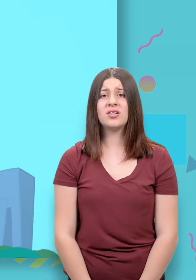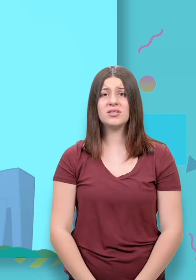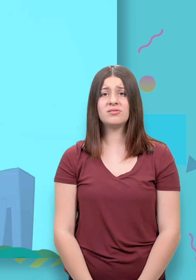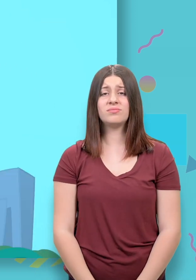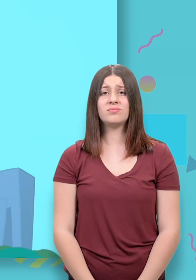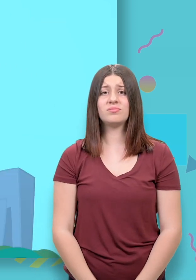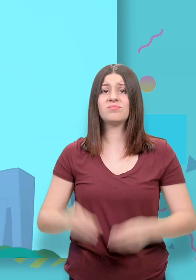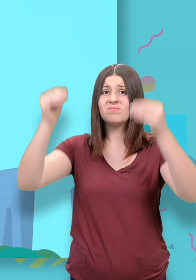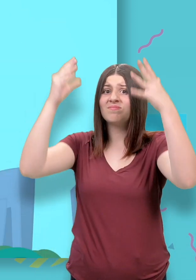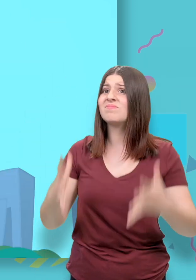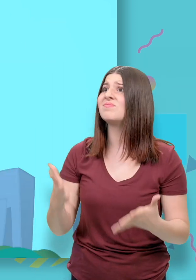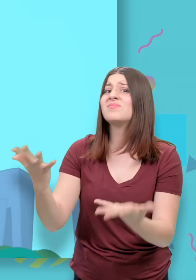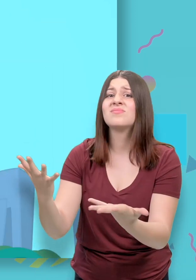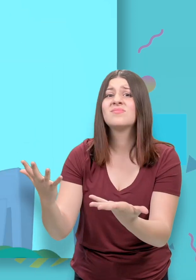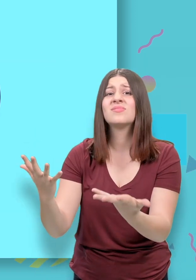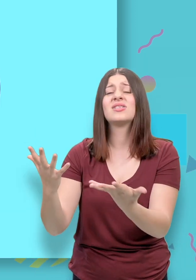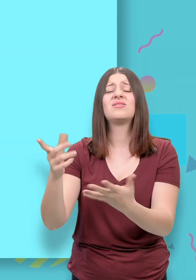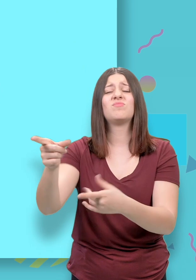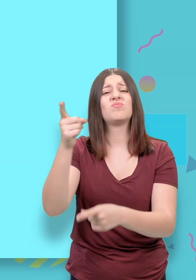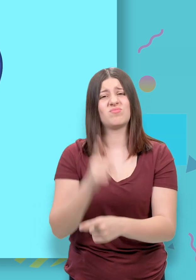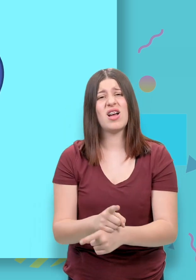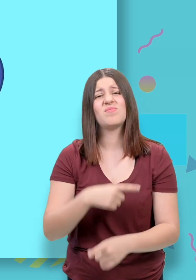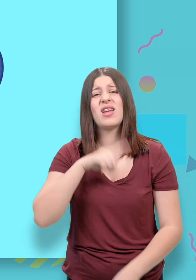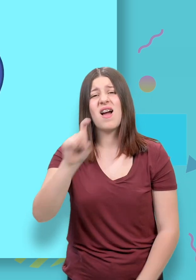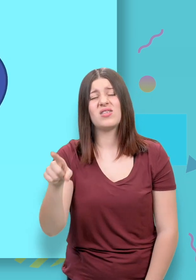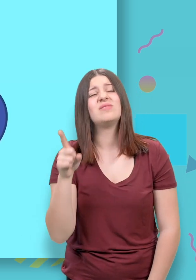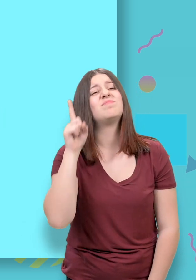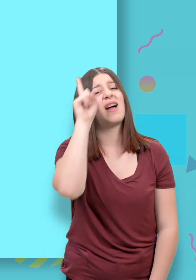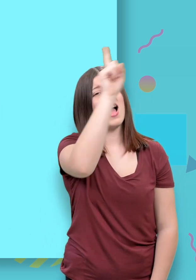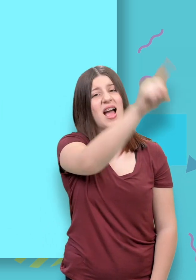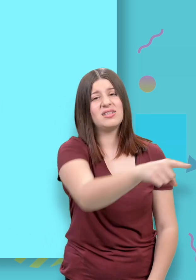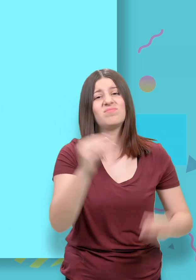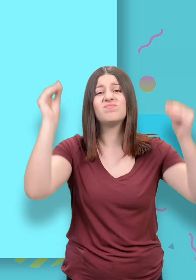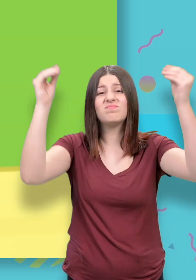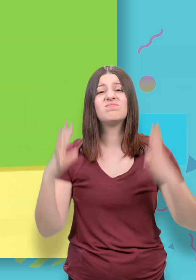Yes, you're right, I have to go back to Professor Rashid!